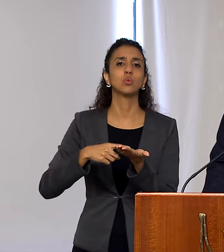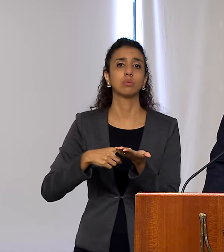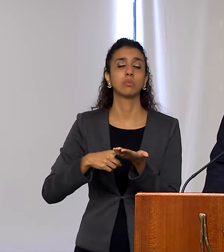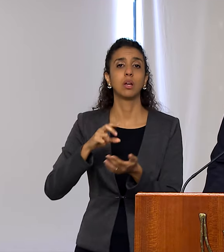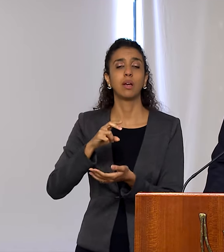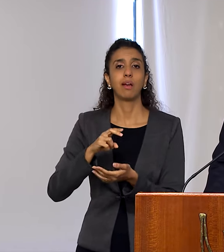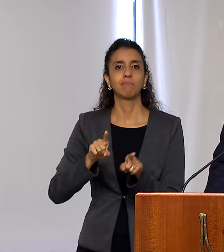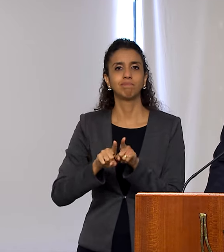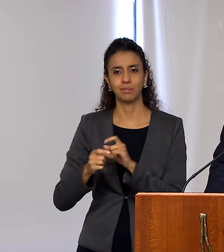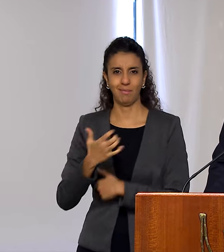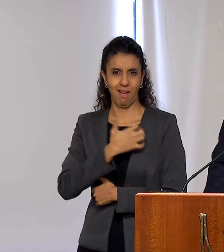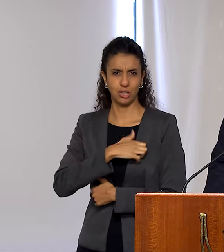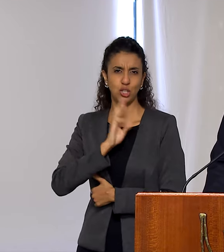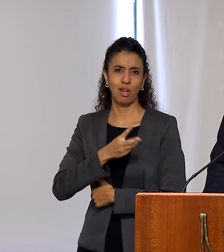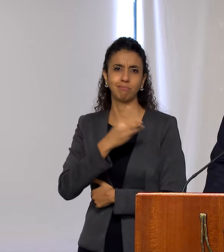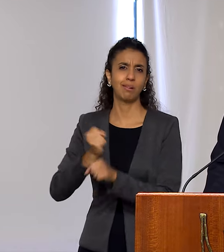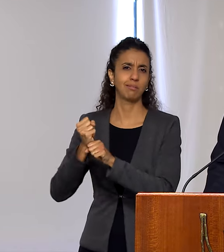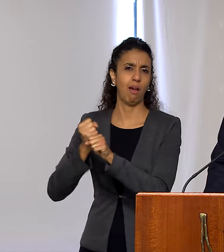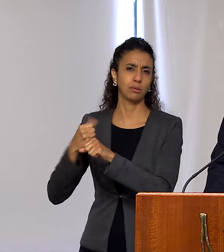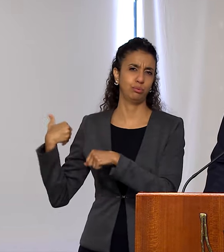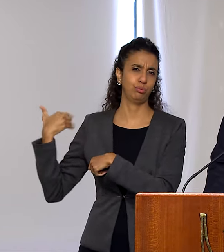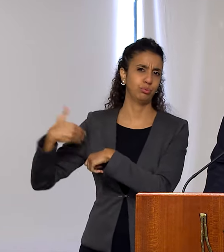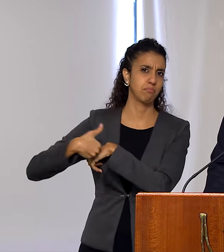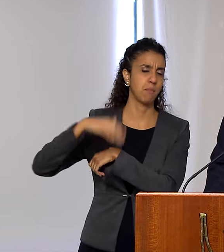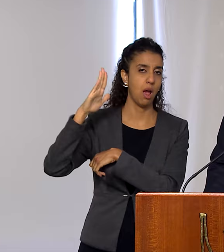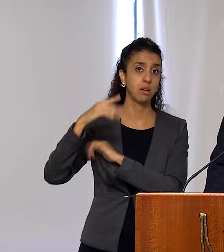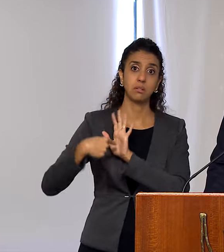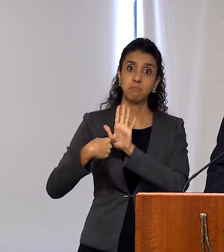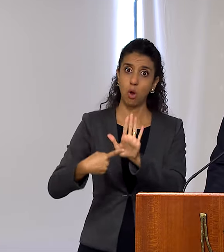which are now more than three decades old, are a symbol of the predominance of cooperation